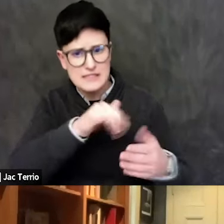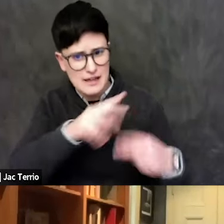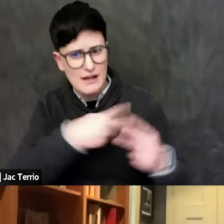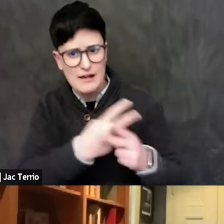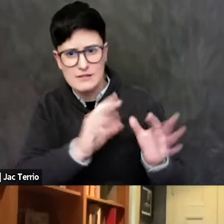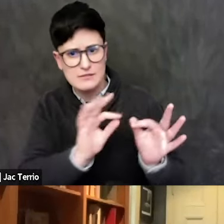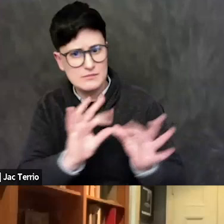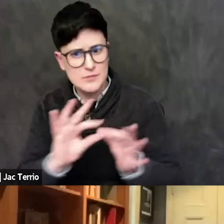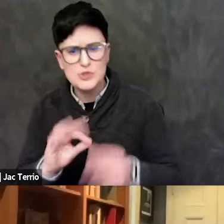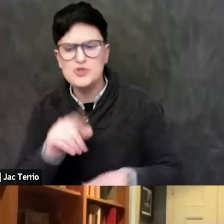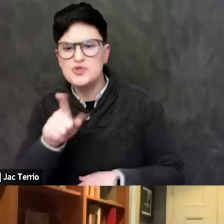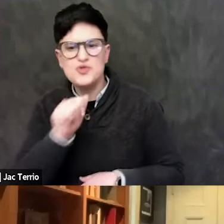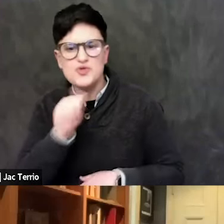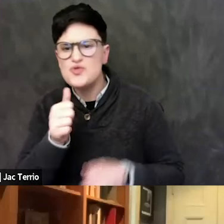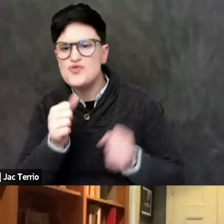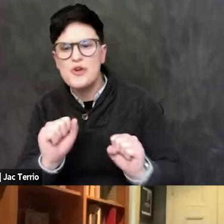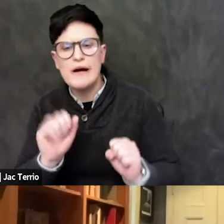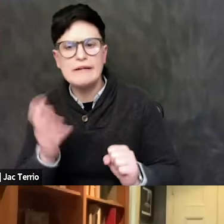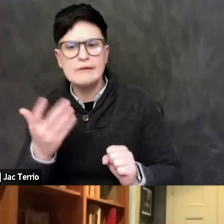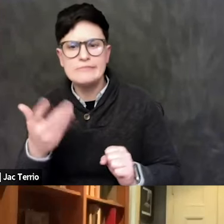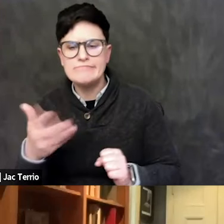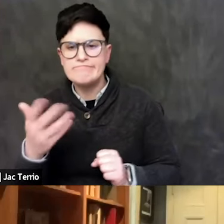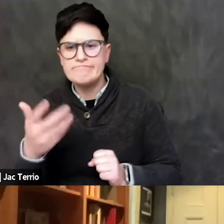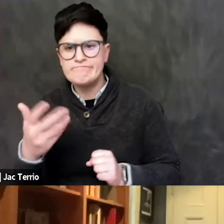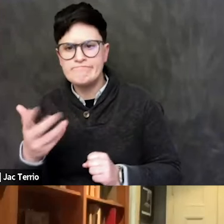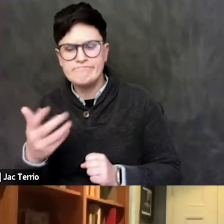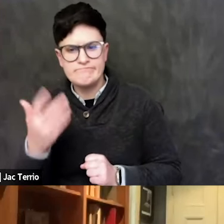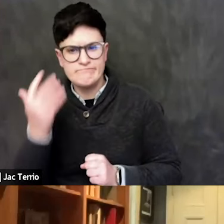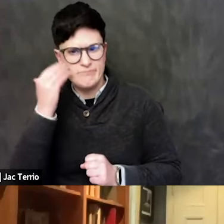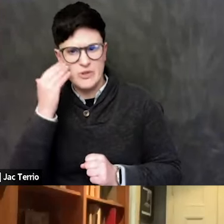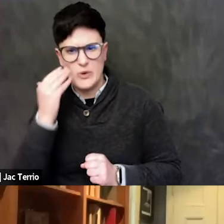You don't try to penalize it because it is free speech.